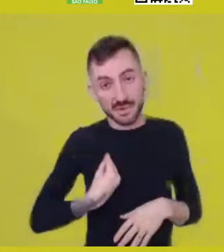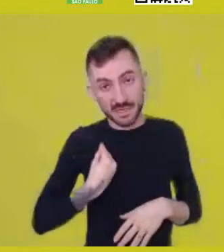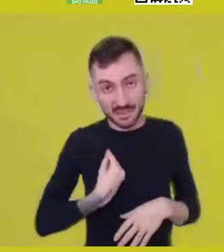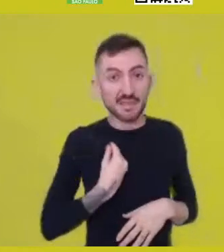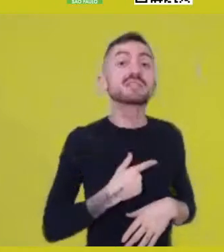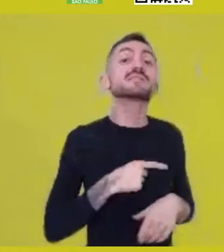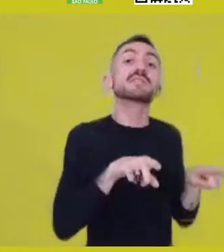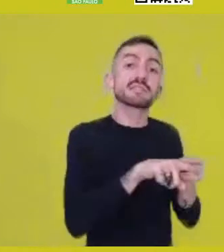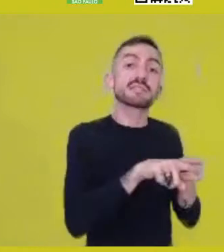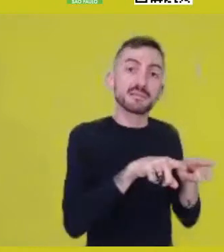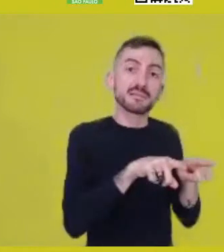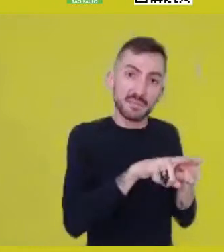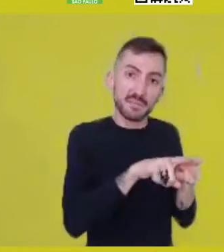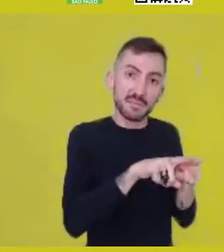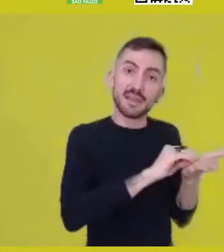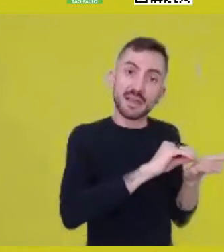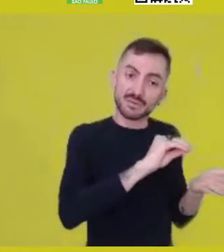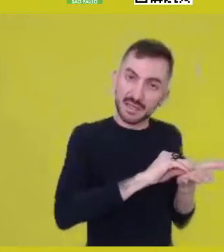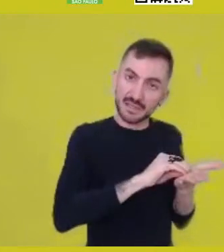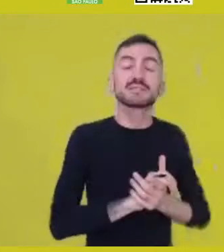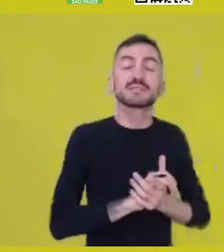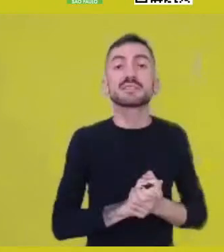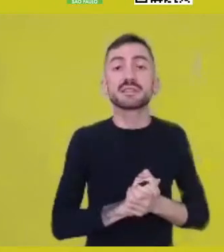and a presence of a certain kind of presence